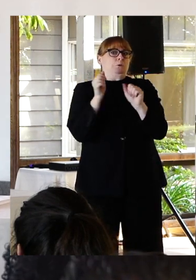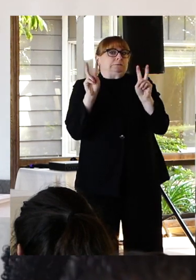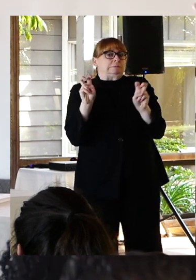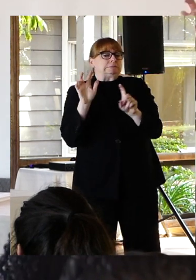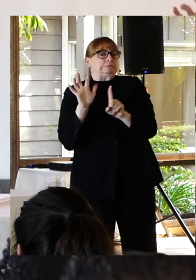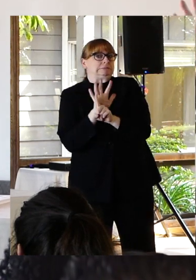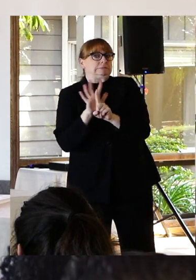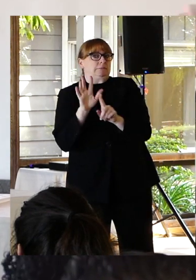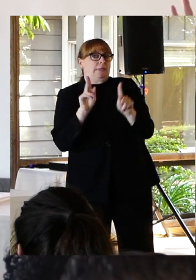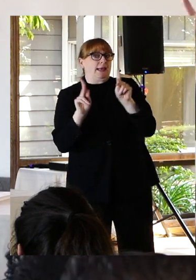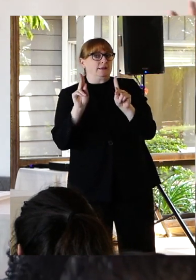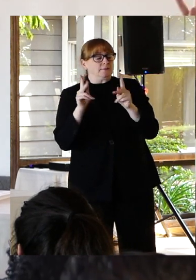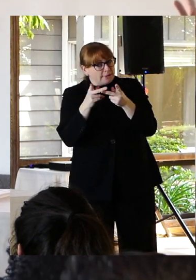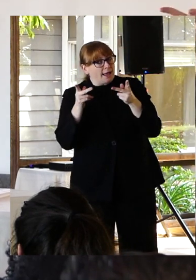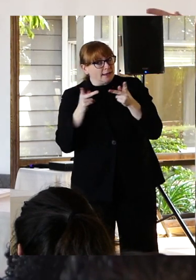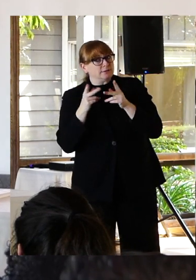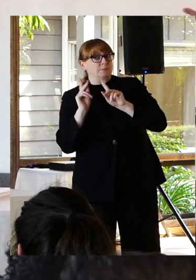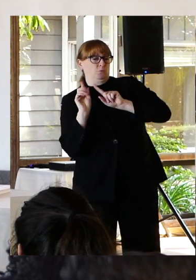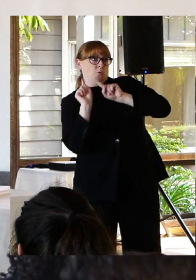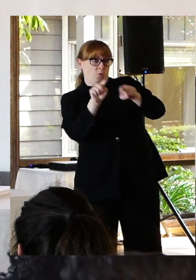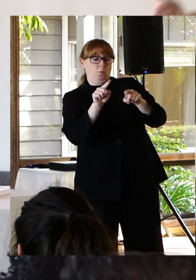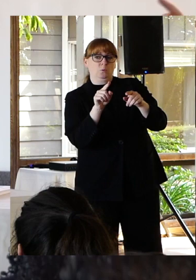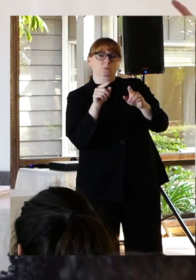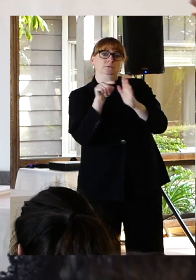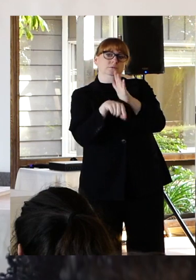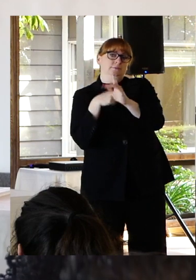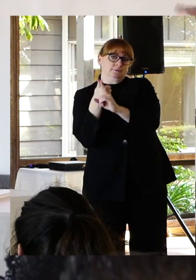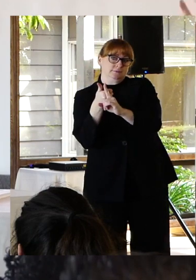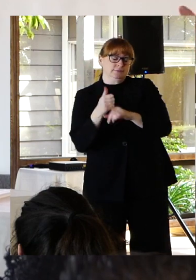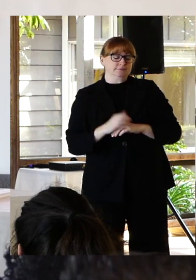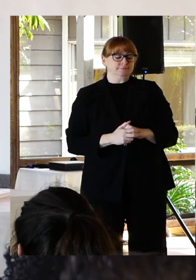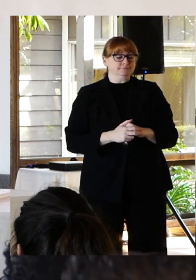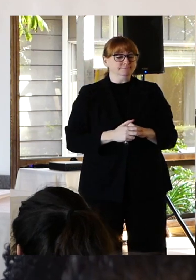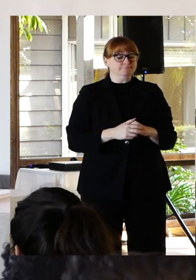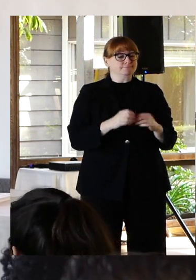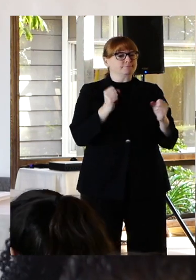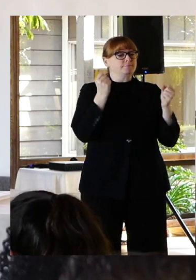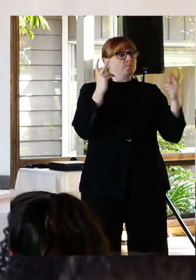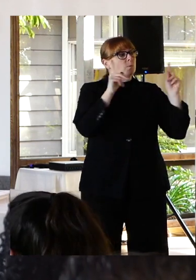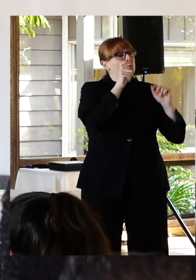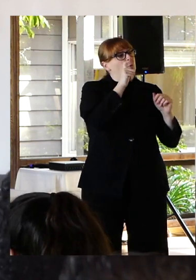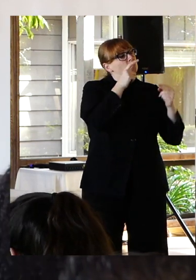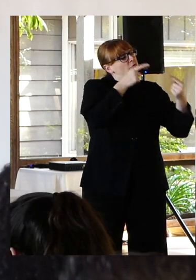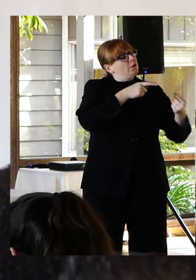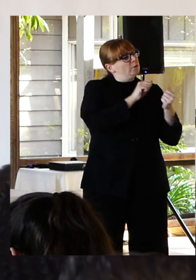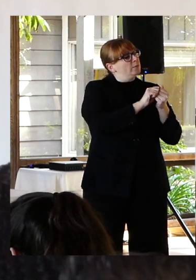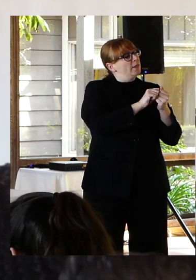die by suicide. Like many who struggle with suicidal thoughts the bridge